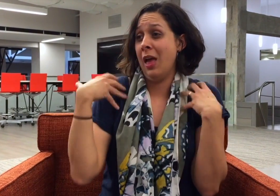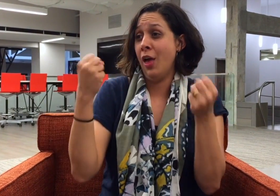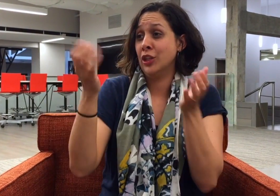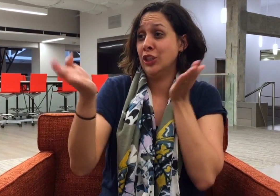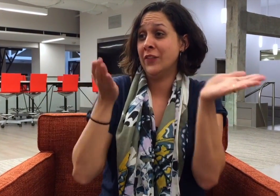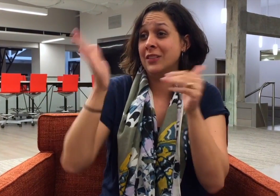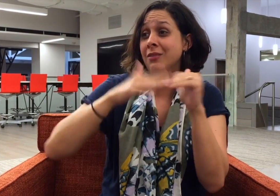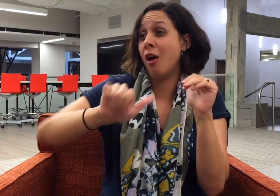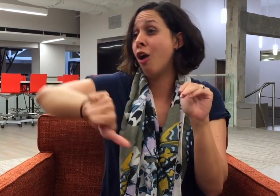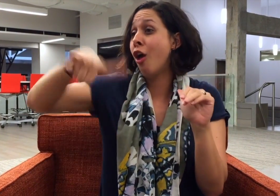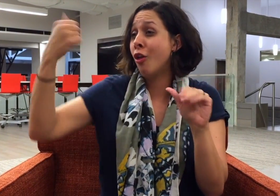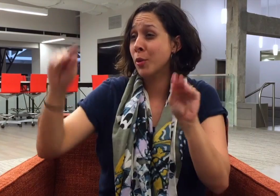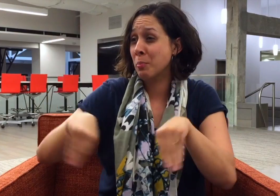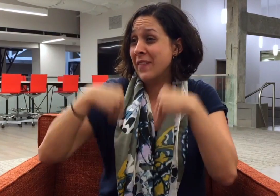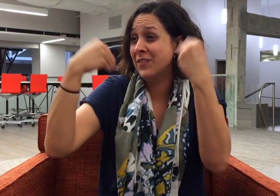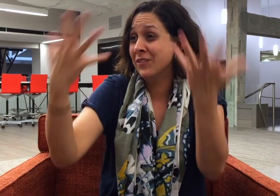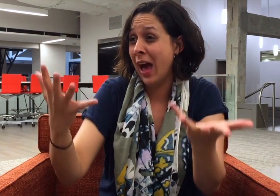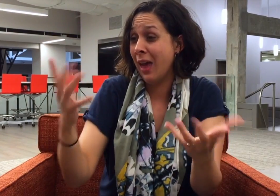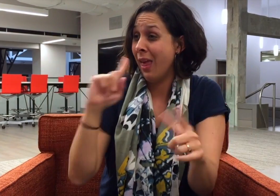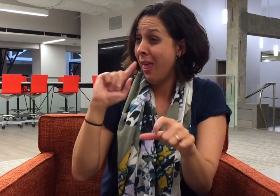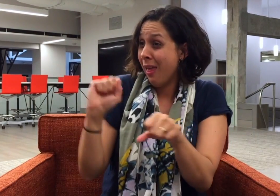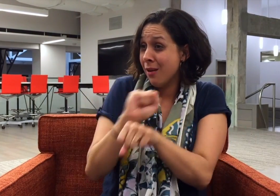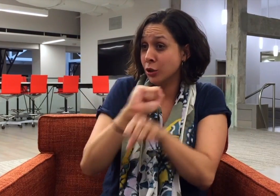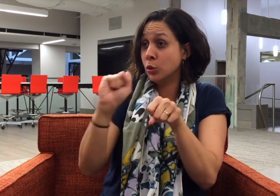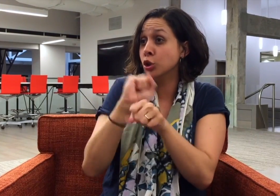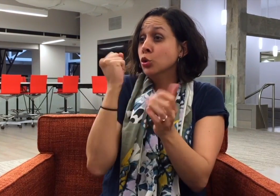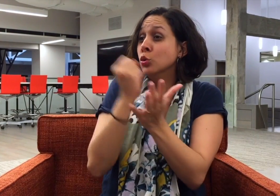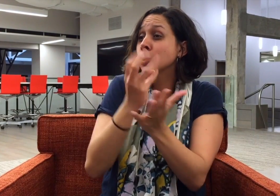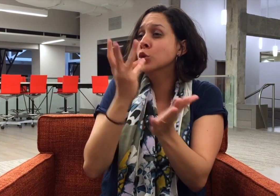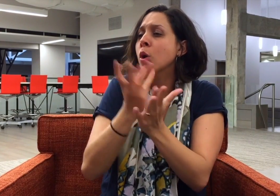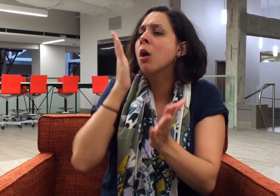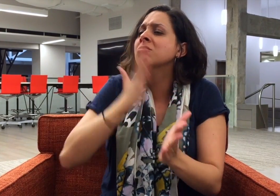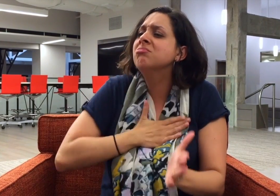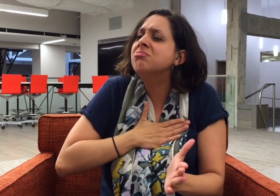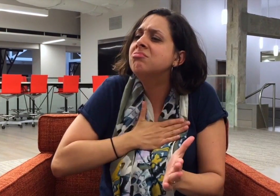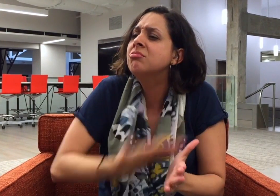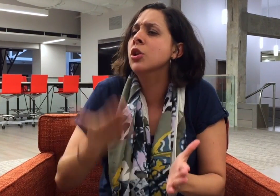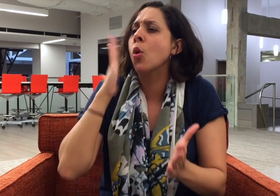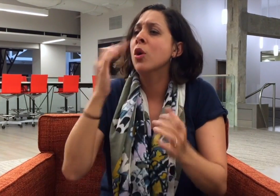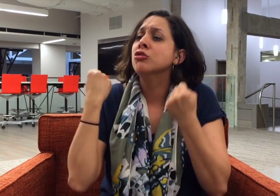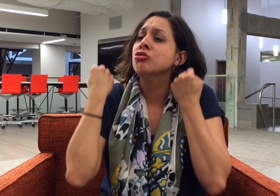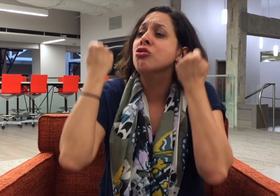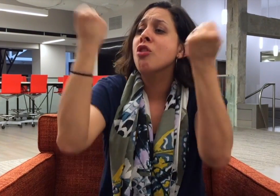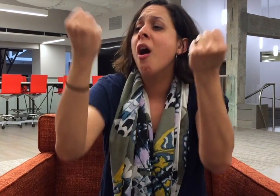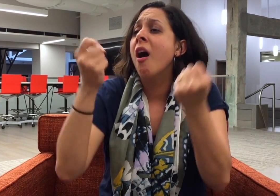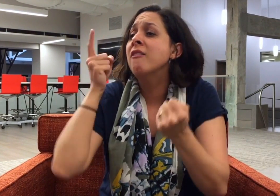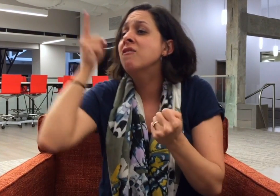and other mental health services? In fact, social workers are often the only mental health care providers willing